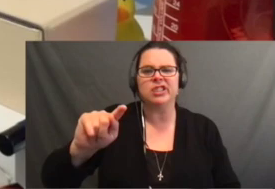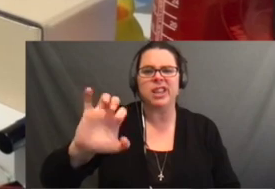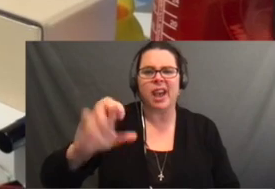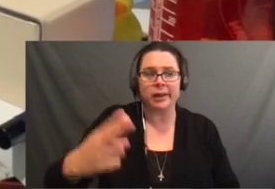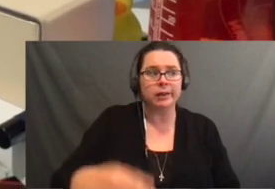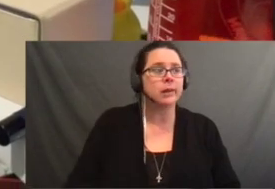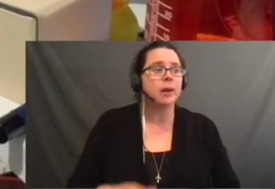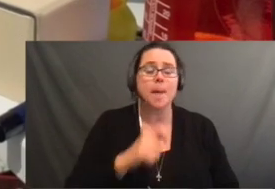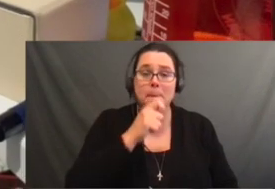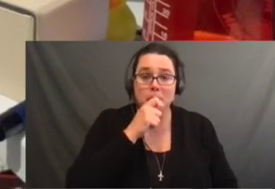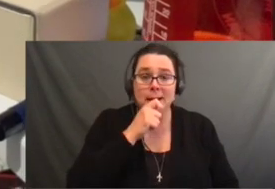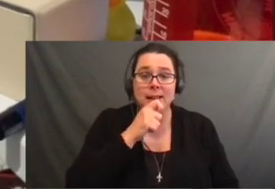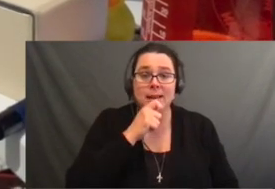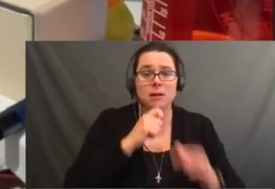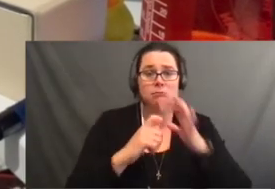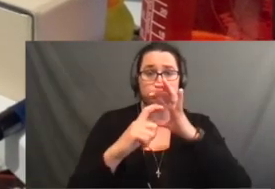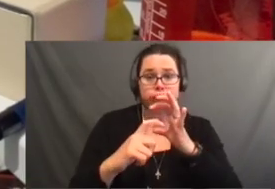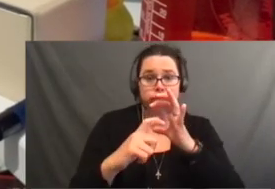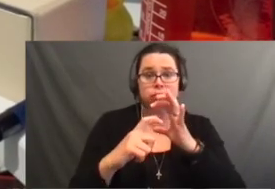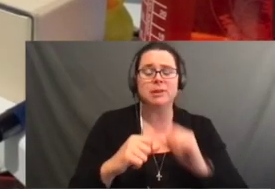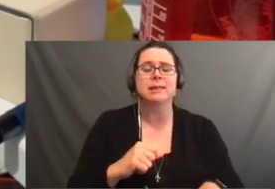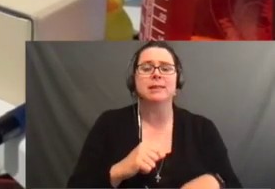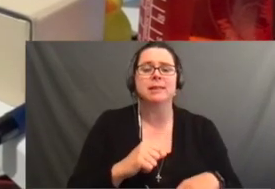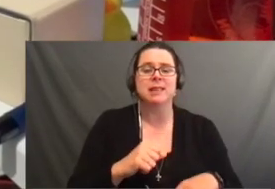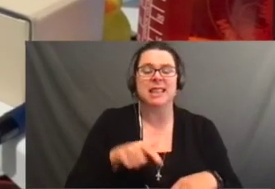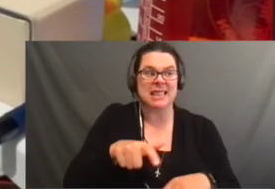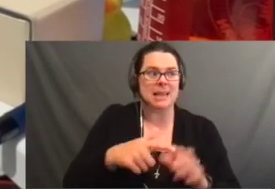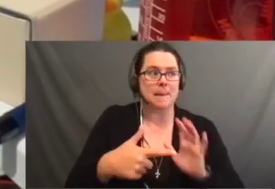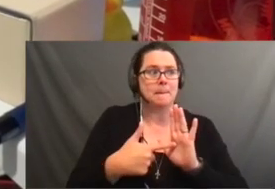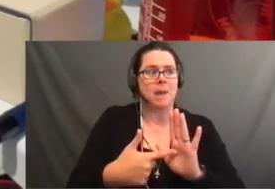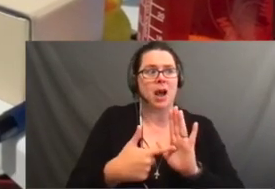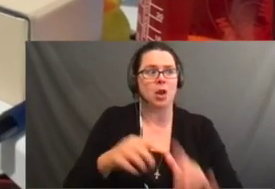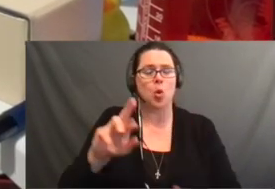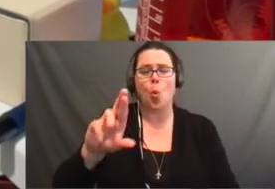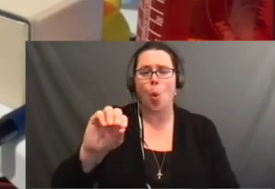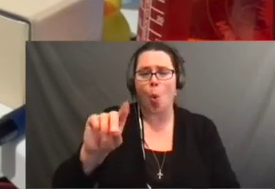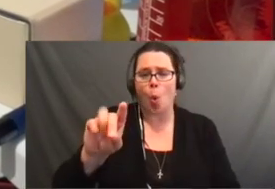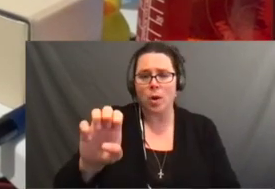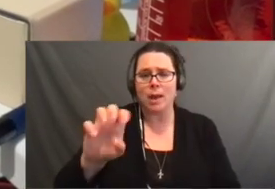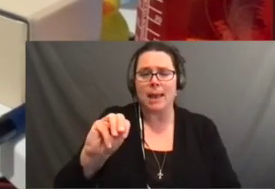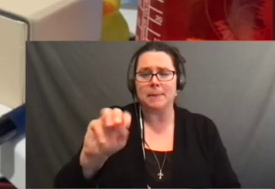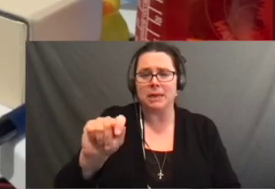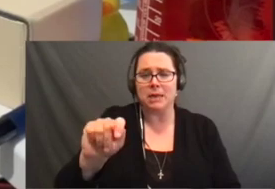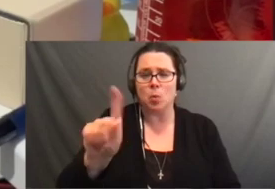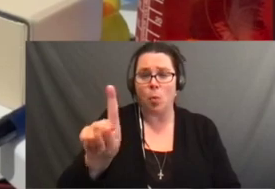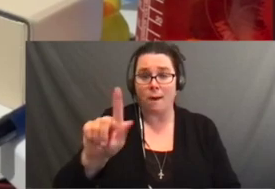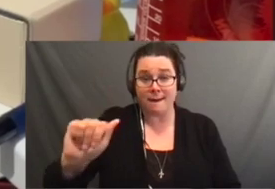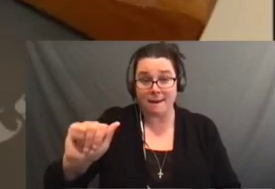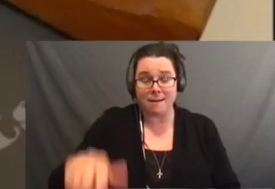So I just wanted to share right now, RJ is going to kind of lead us in a question-and-answer